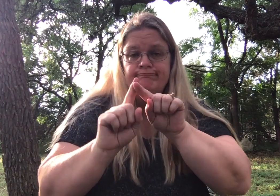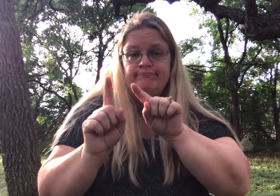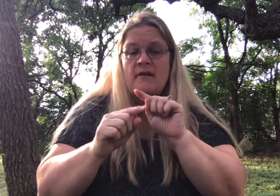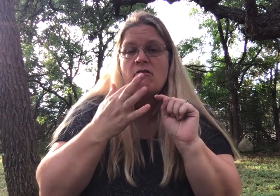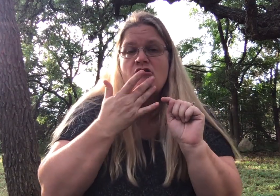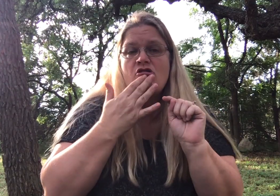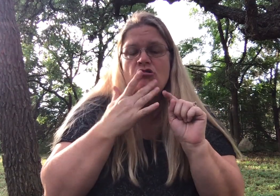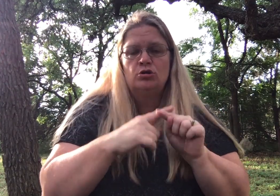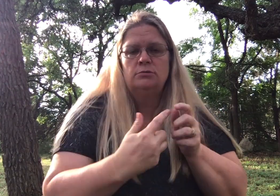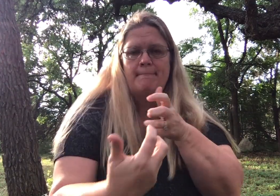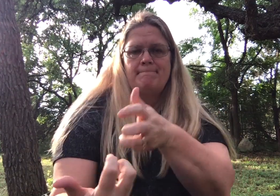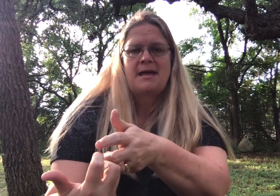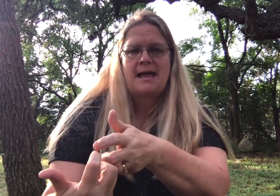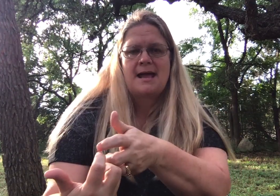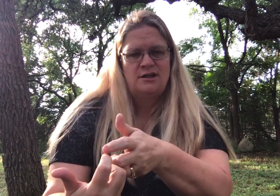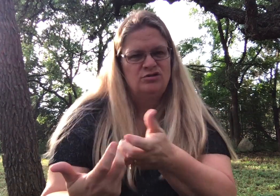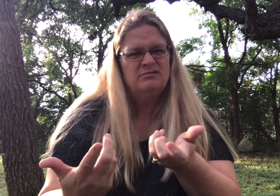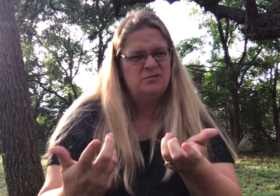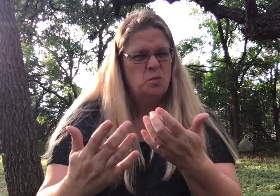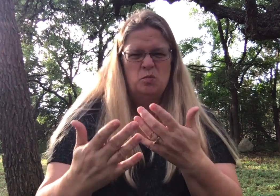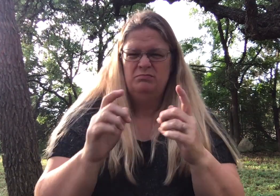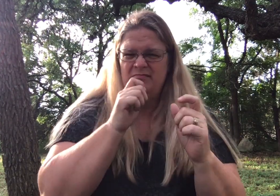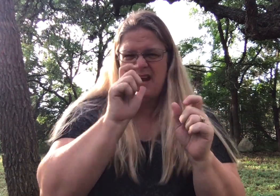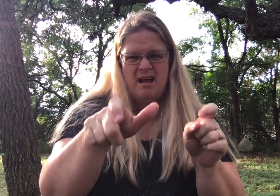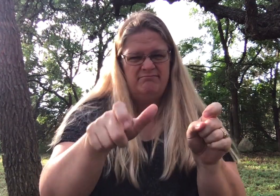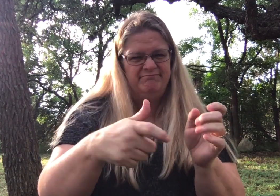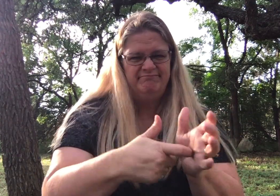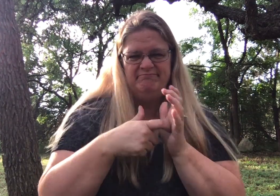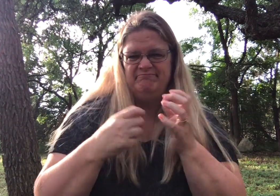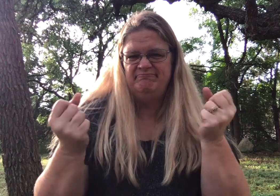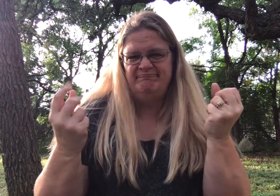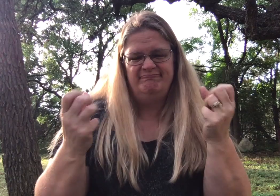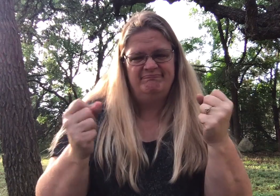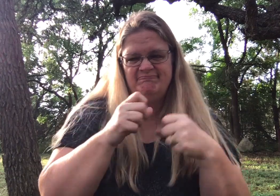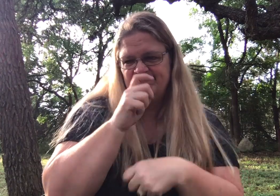with the different colors that match what they're supposed to do. It doesn't require sign language.